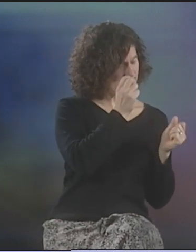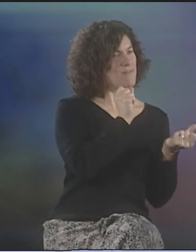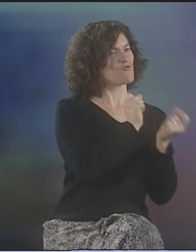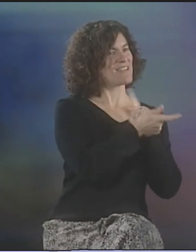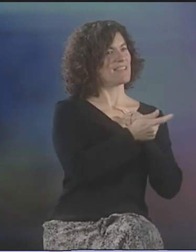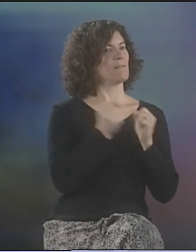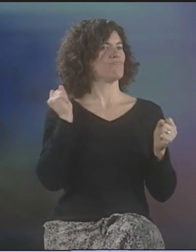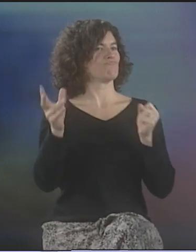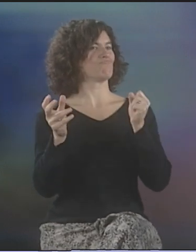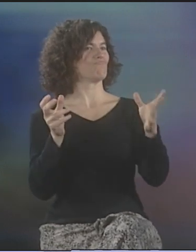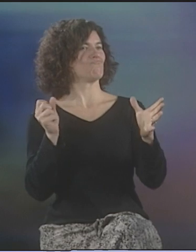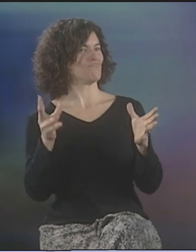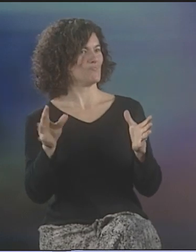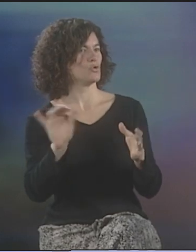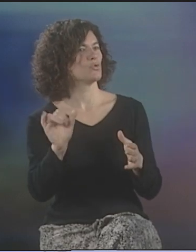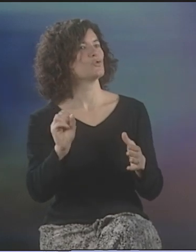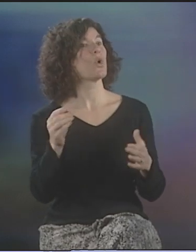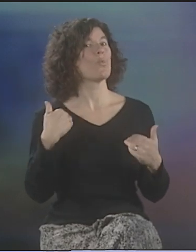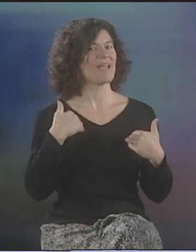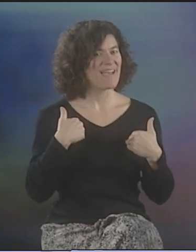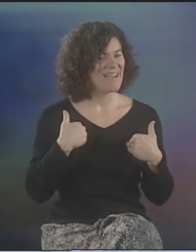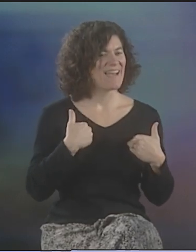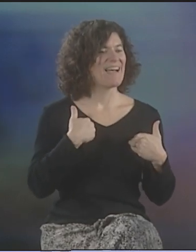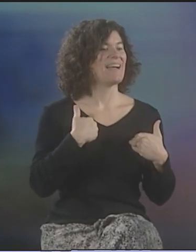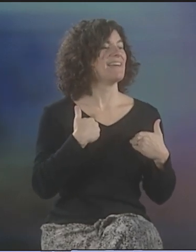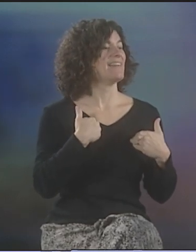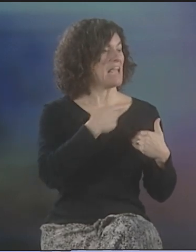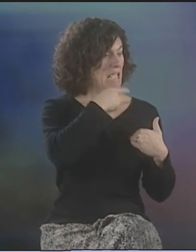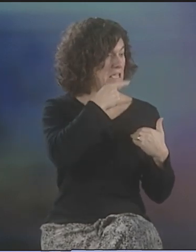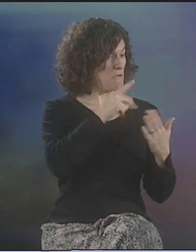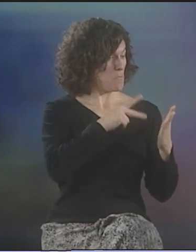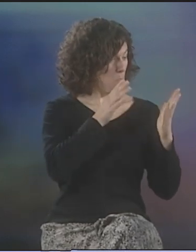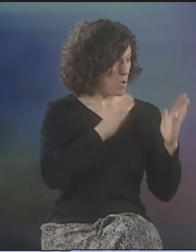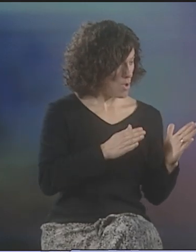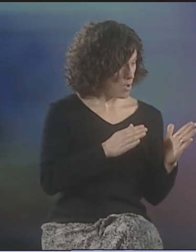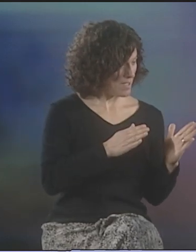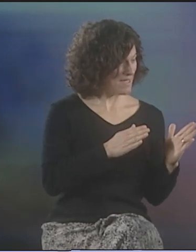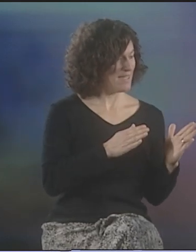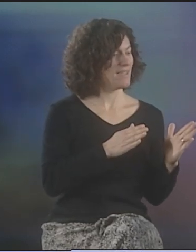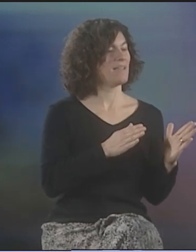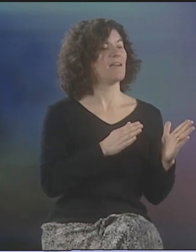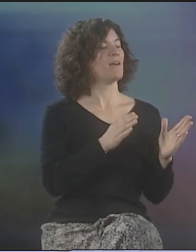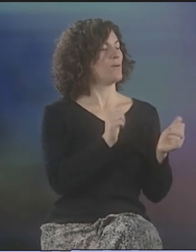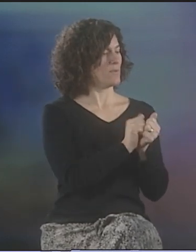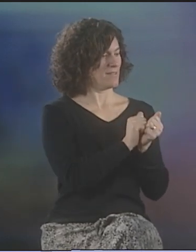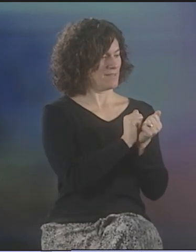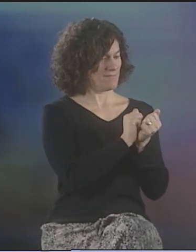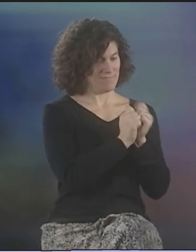AND THEN SHE WOULD TRANSLATE IT AND PERFORM IT IN SIGN WHILE HE WAS READING IT. SO, YOU WOULD HAVE A HEARING POET